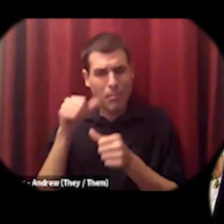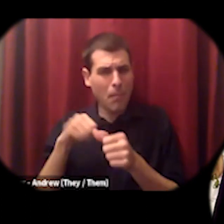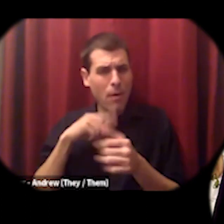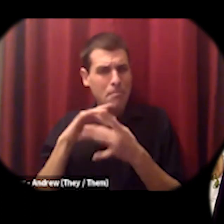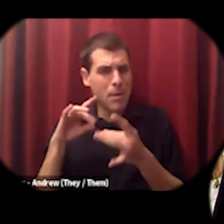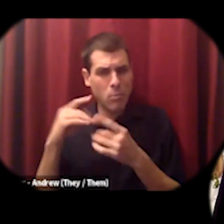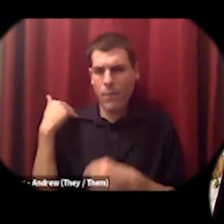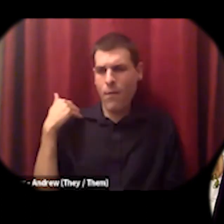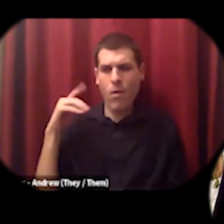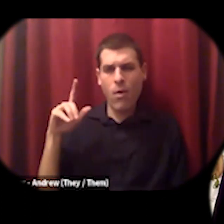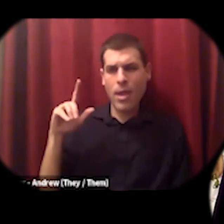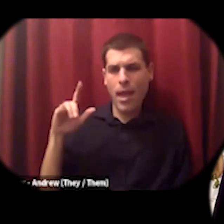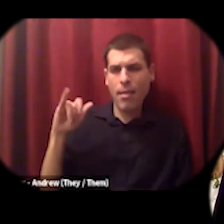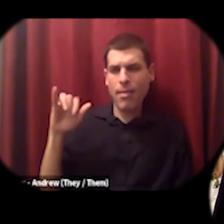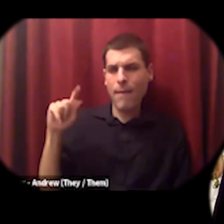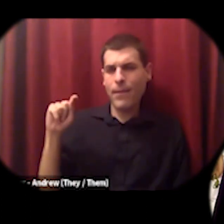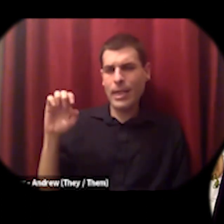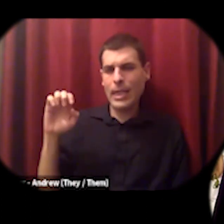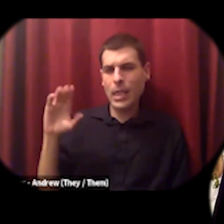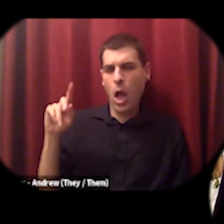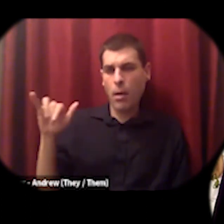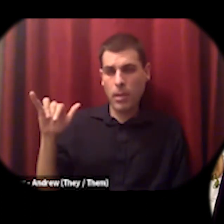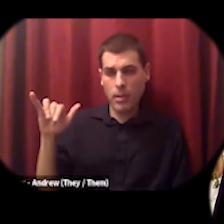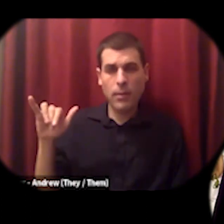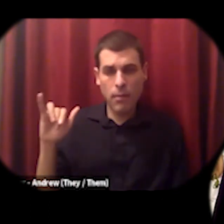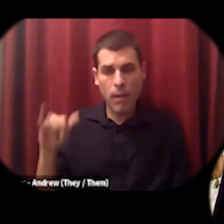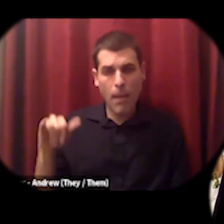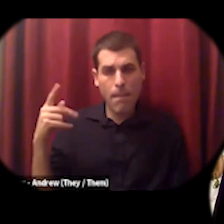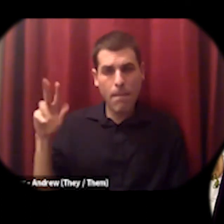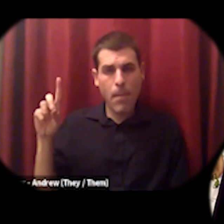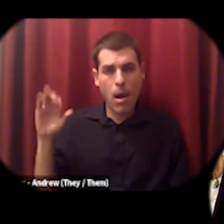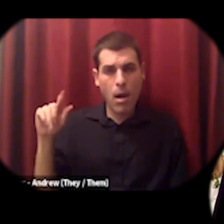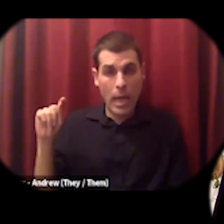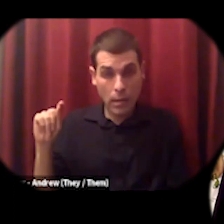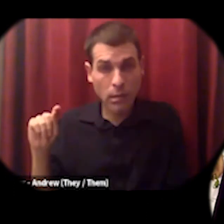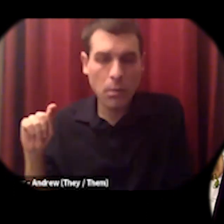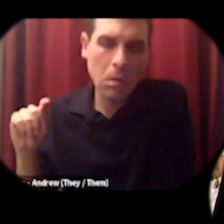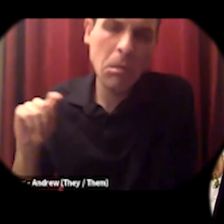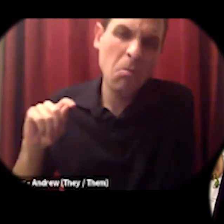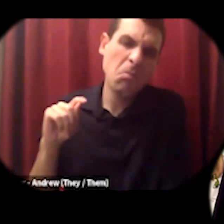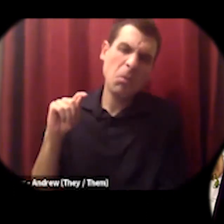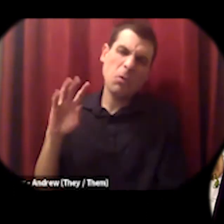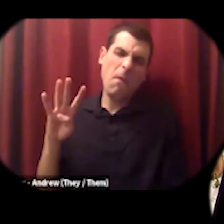podcast about this great series it's four episodes this guy's done cooperative